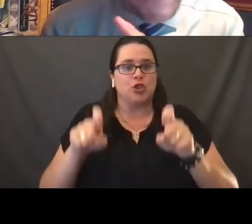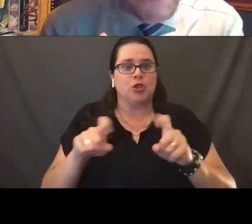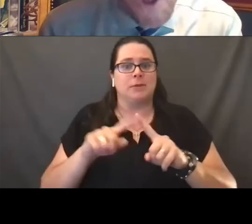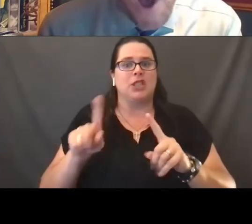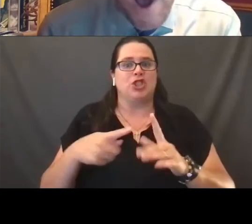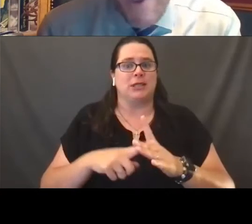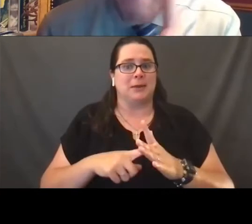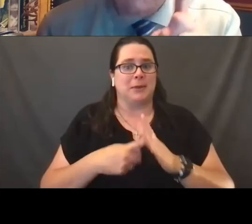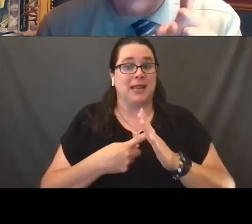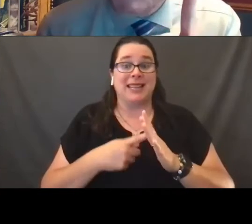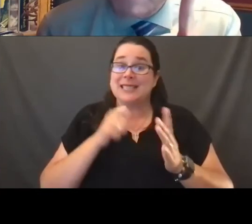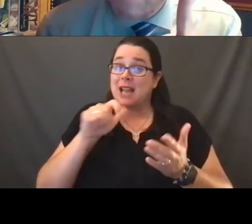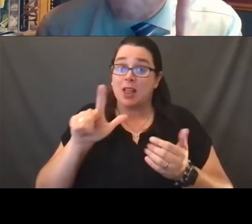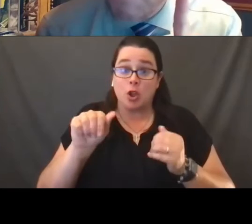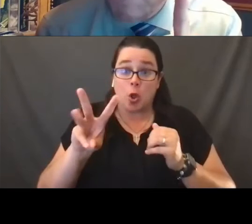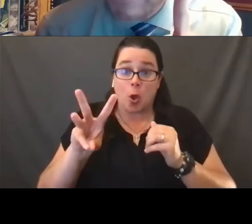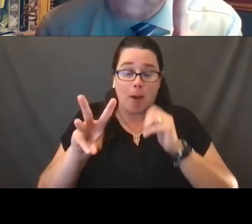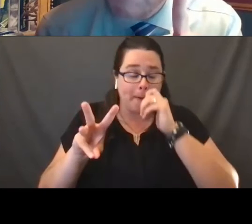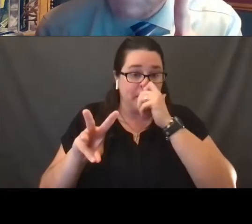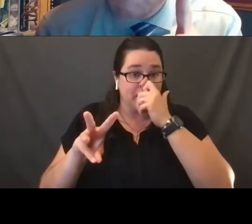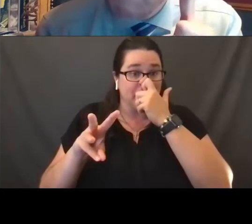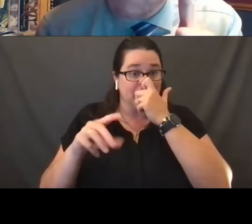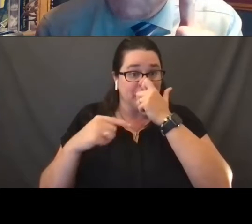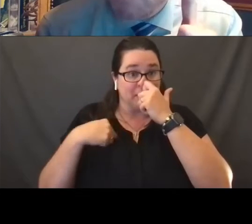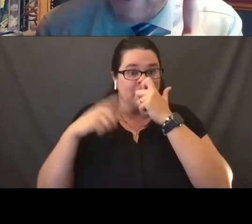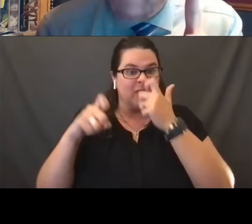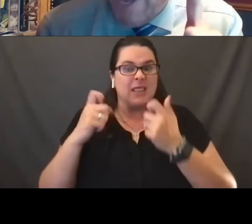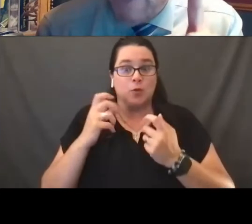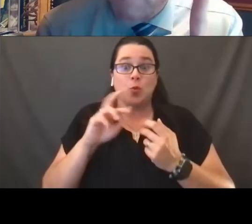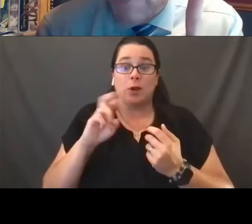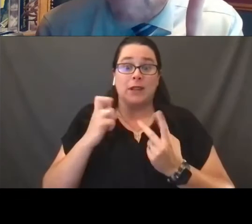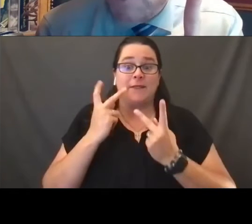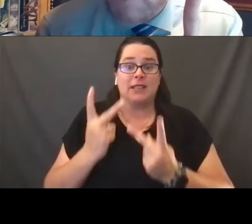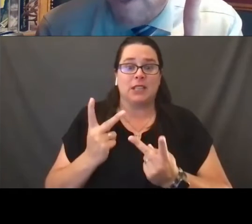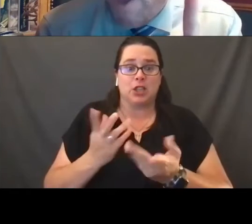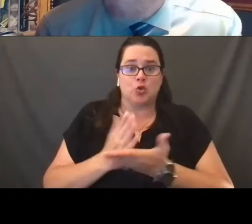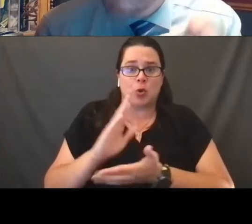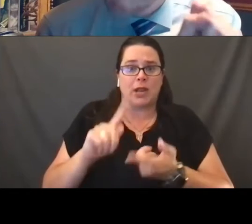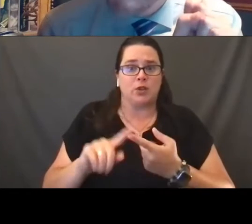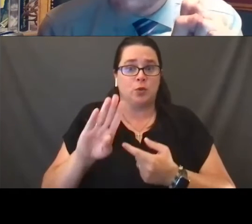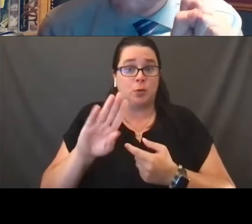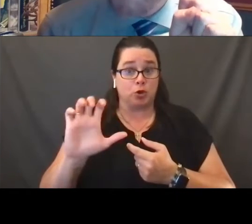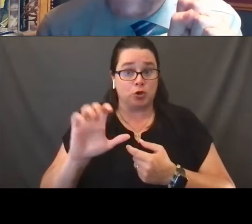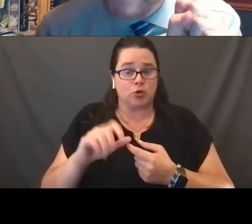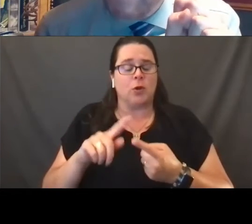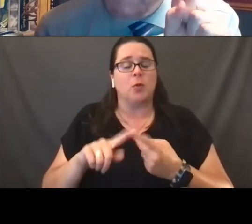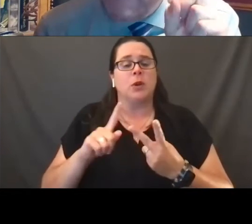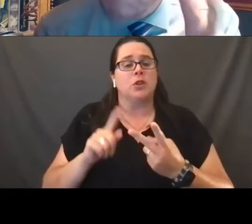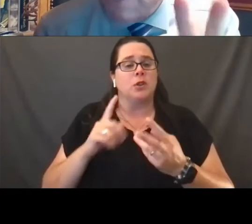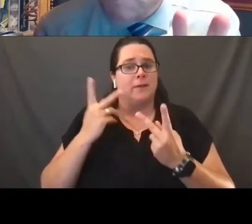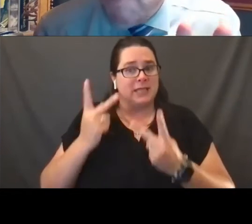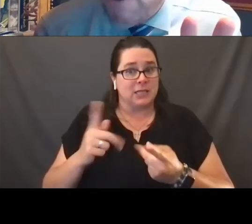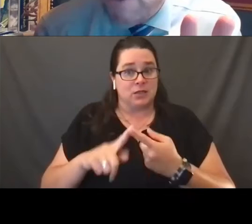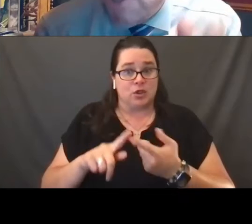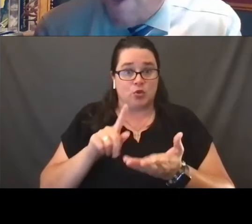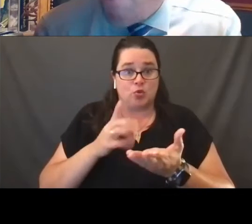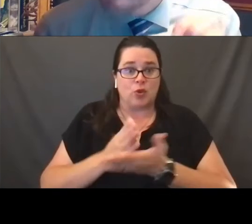Again, it's not the law, but he said, you know what? We need to revisit the right to contraception. We need to revisit the right to same sex marriage.